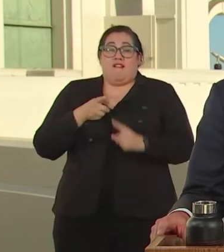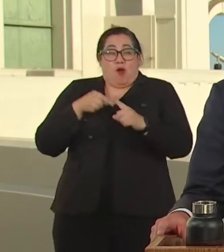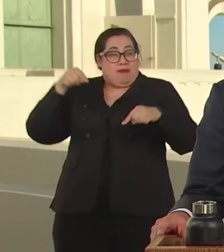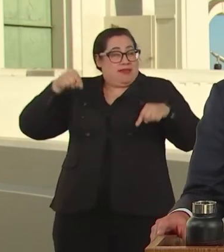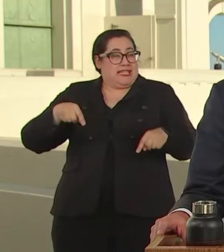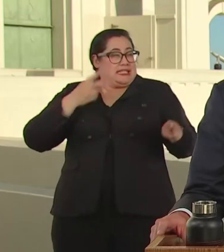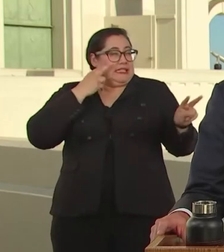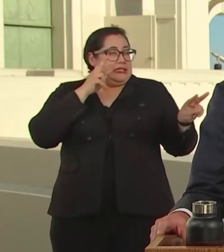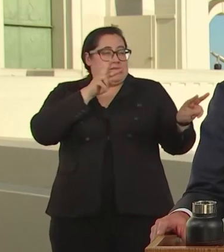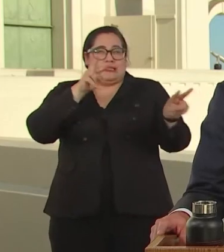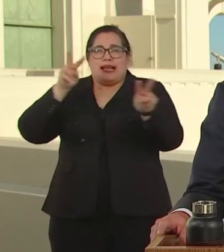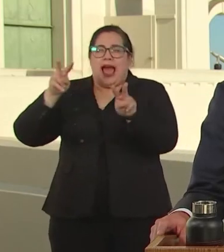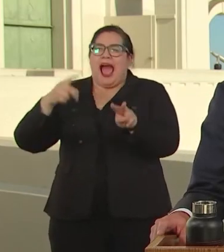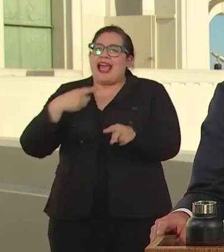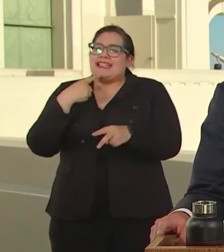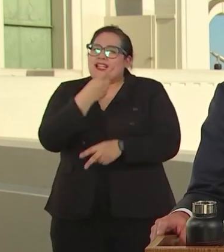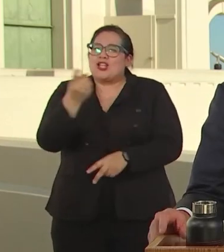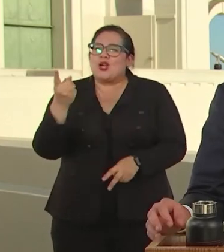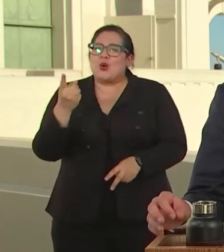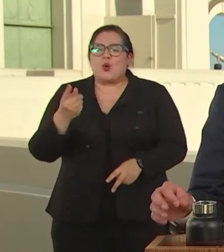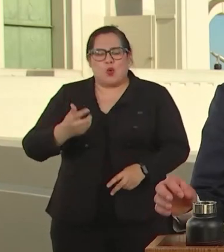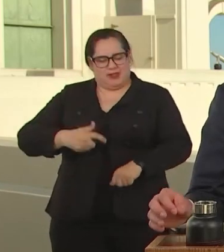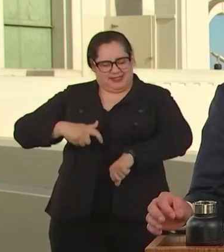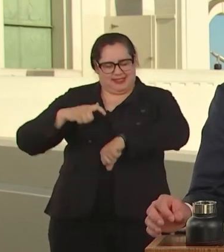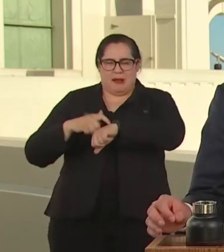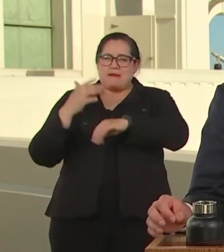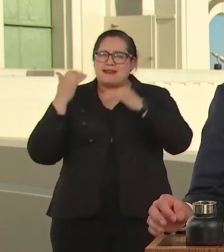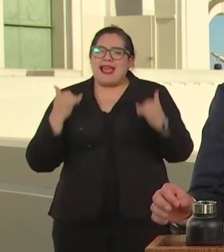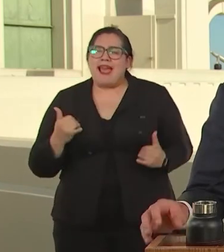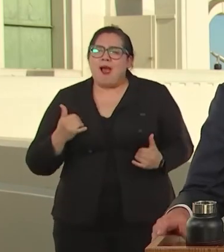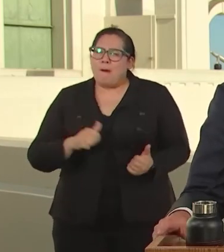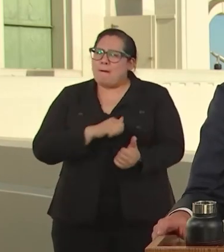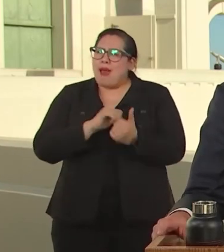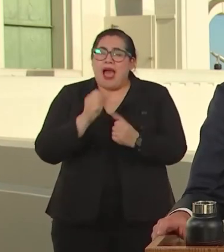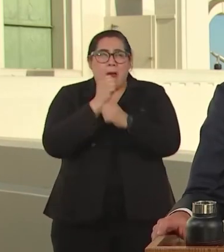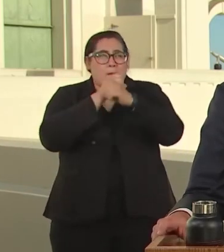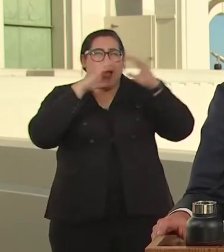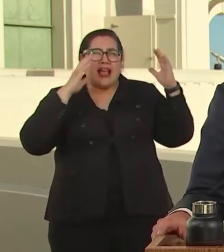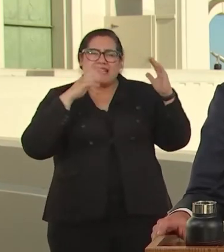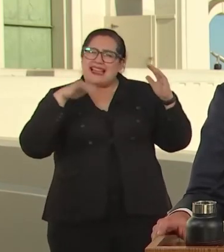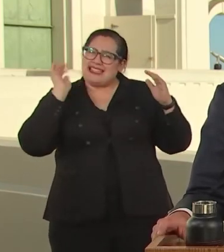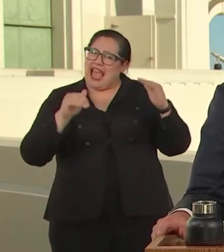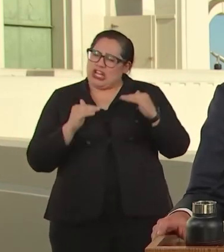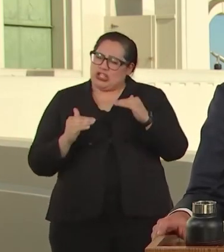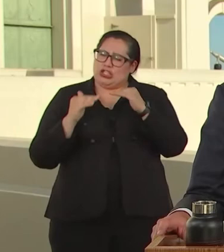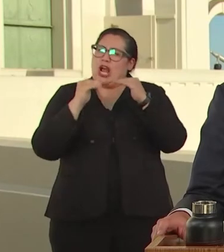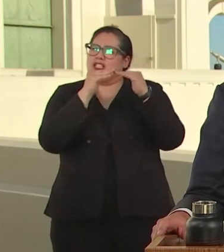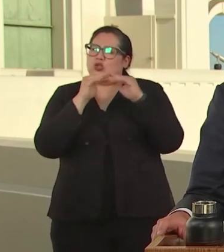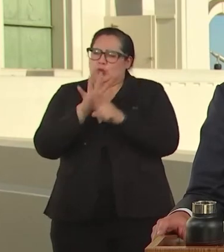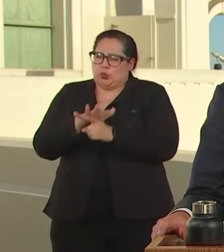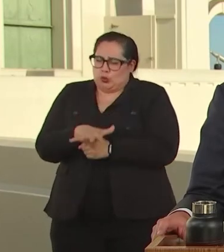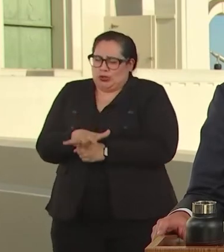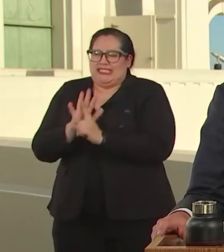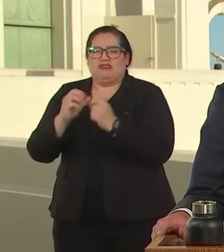AND I SAY TO YOU IT'S PAST TIME TO IMAGINE THAT JUST CITY. IT'S TIME TO DELIVER.